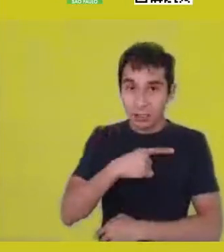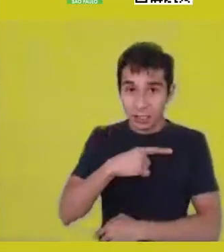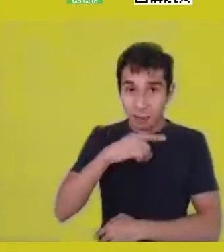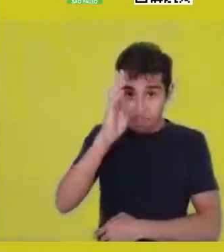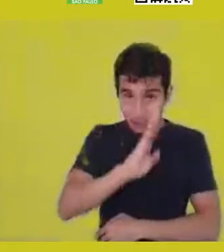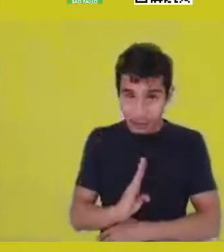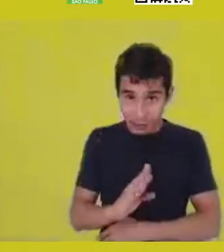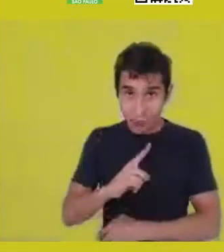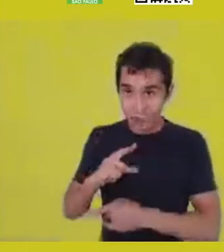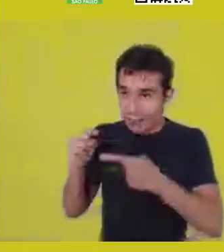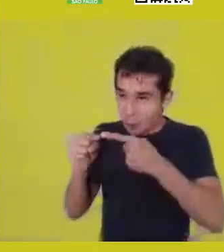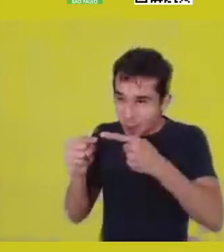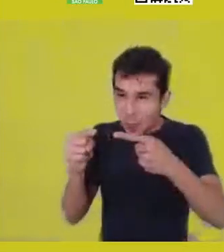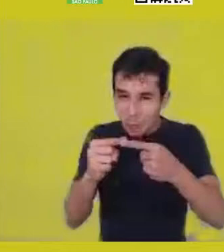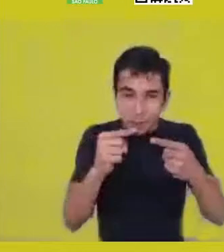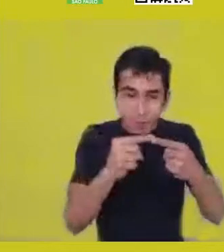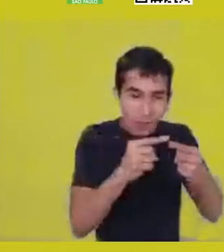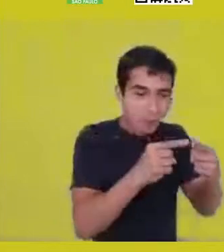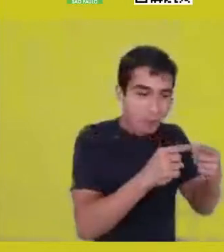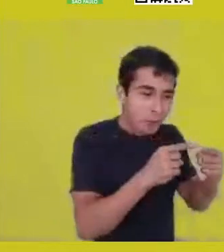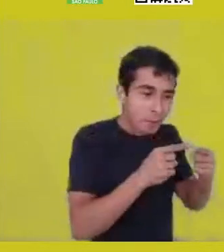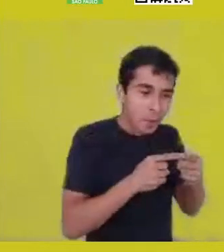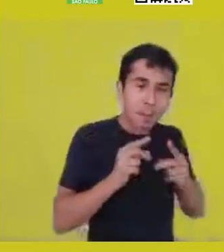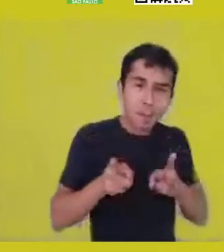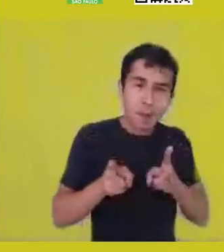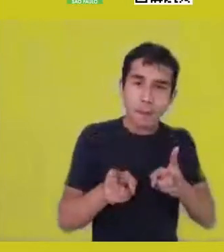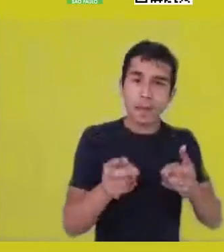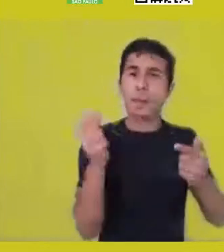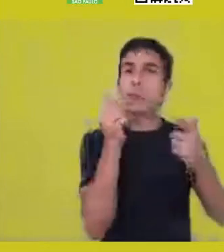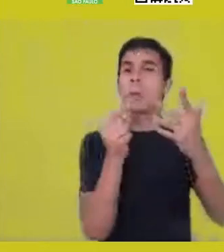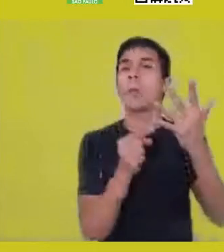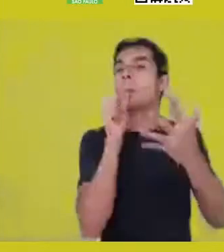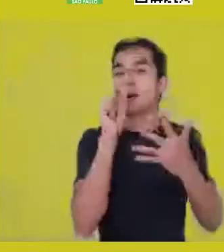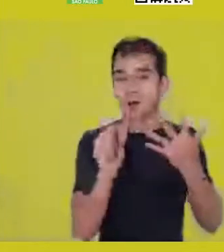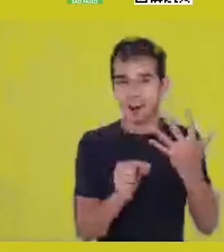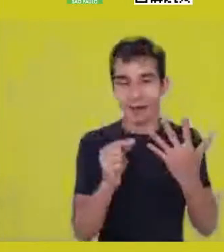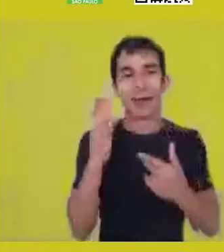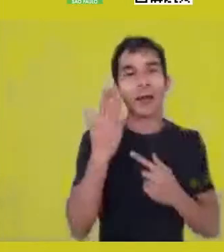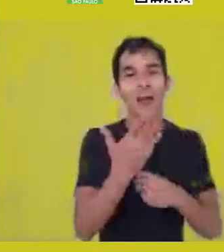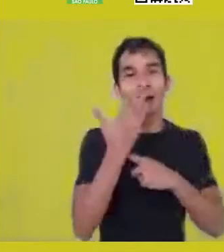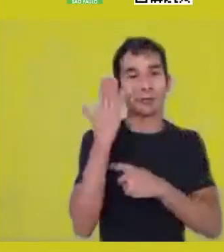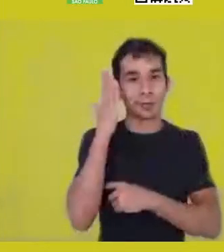I’ve been talking a lot about this notion of matrimanagement